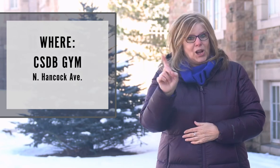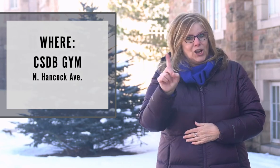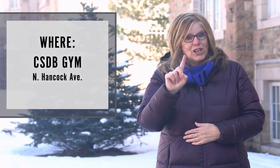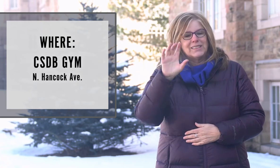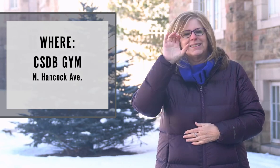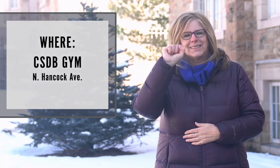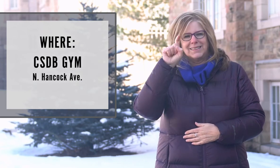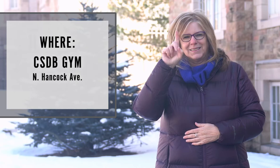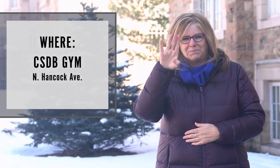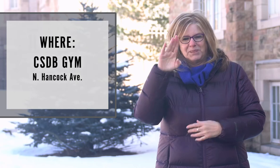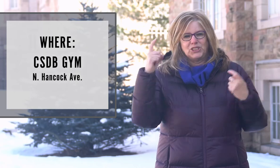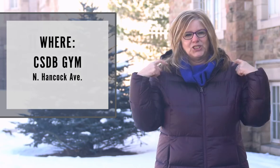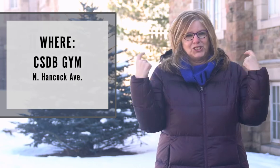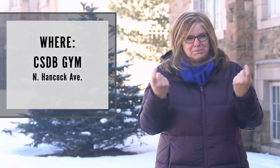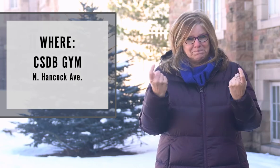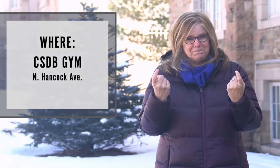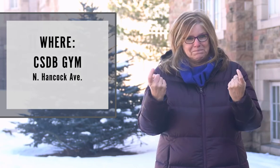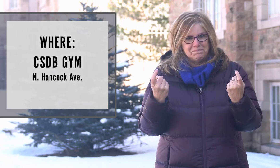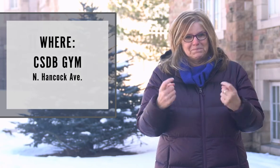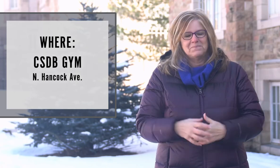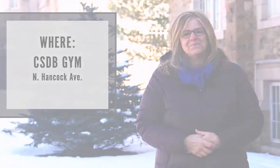It'll be held in CSDB Gymnasium.